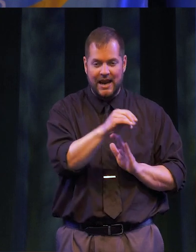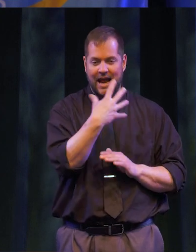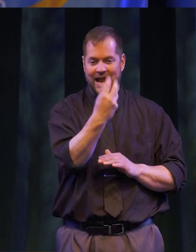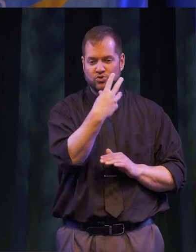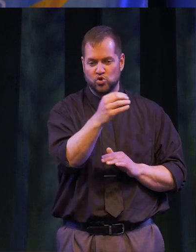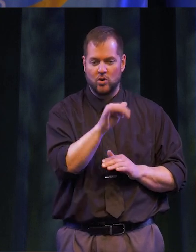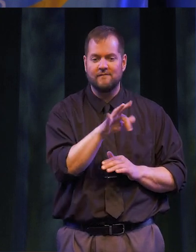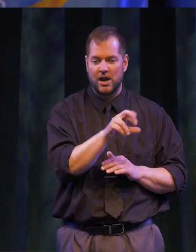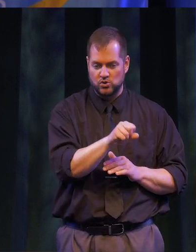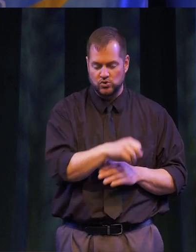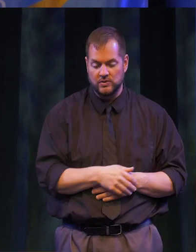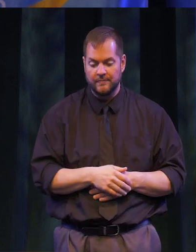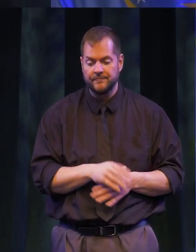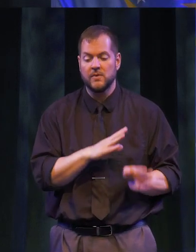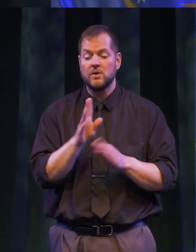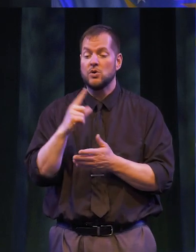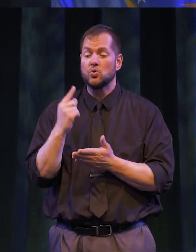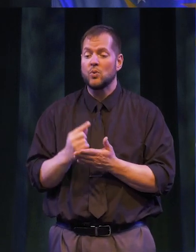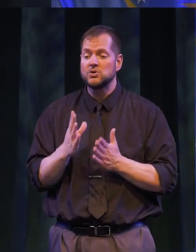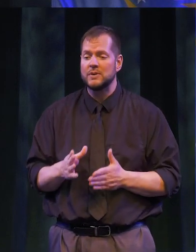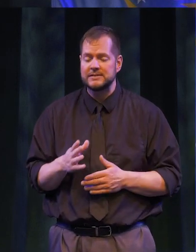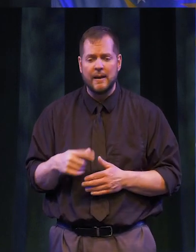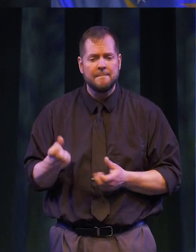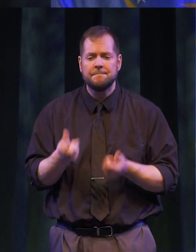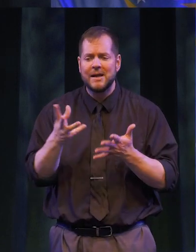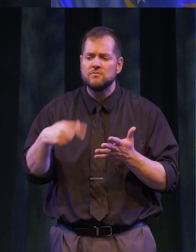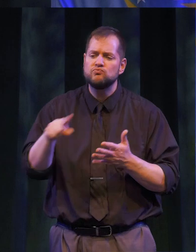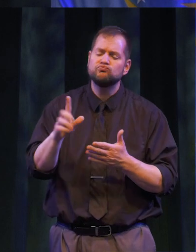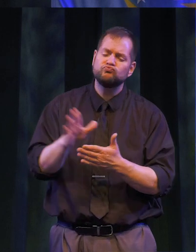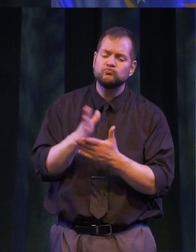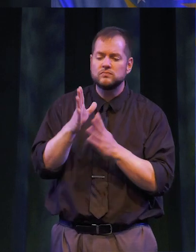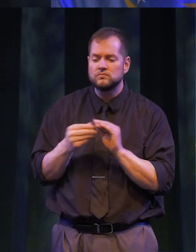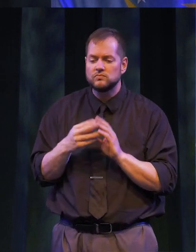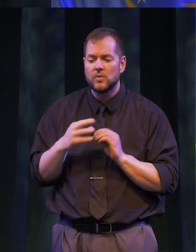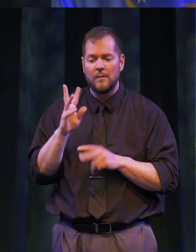AND EXTERNAL AFFAIRS. GRADUATES, MANY OF YOU HAVE TOLD ME STORIES ABOUT PEOPLE IN YOUR LIVES WHO HAVE HELPED